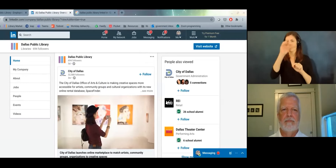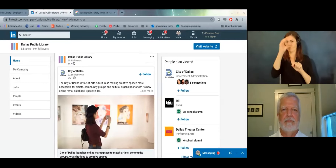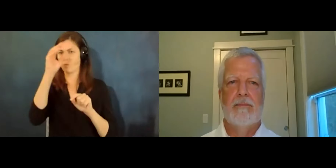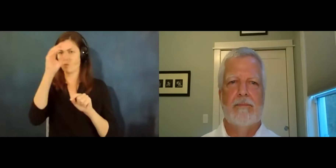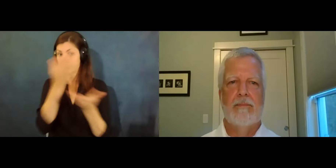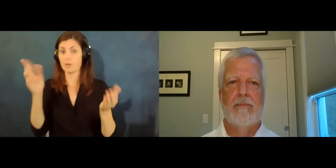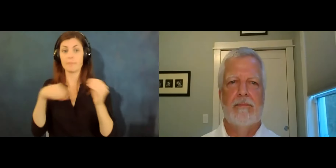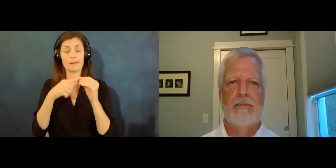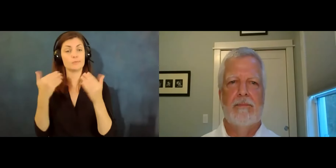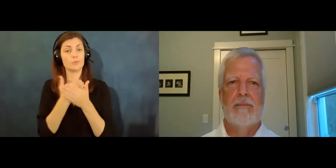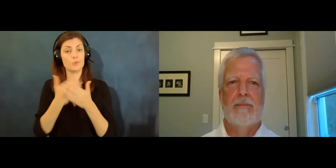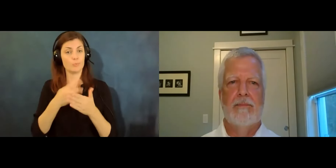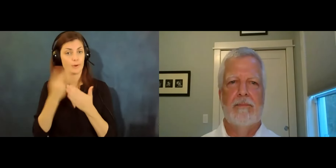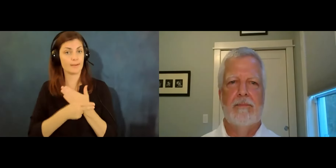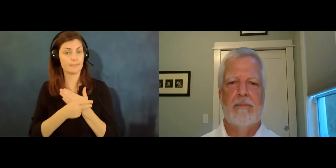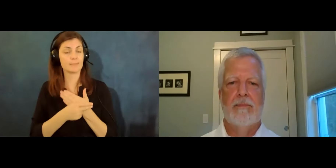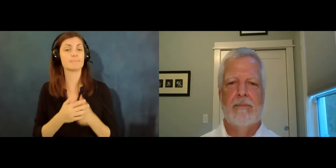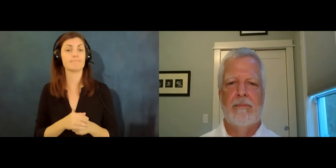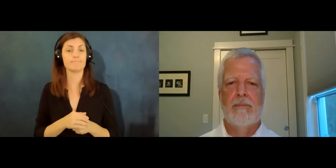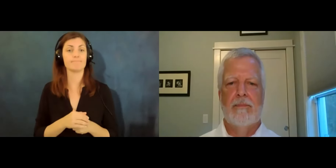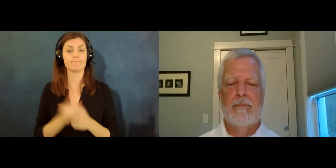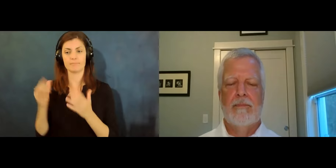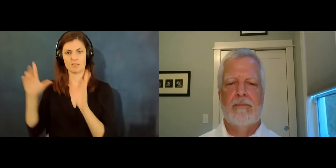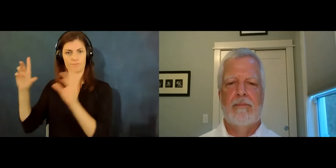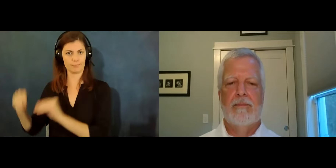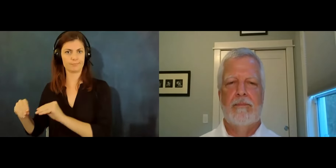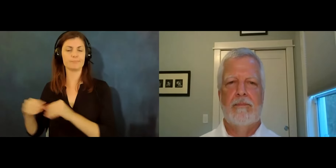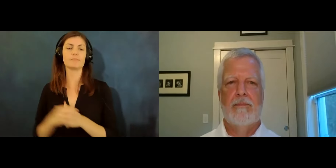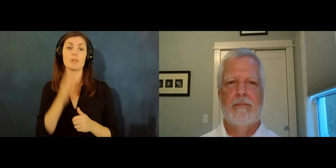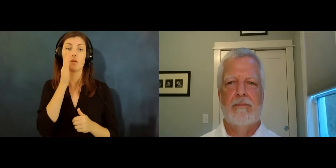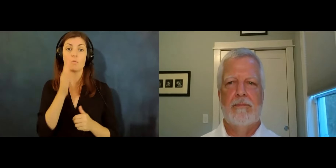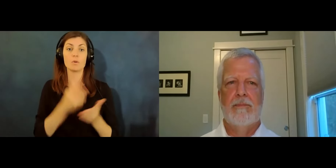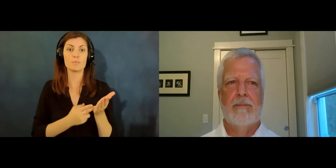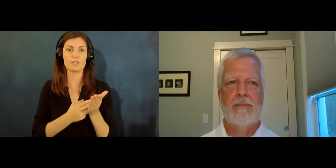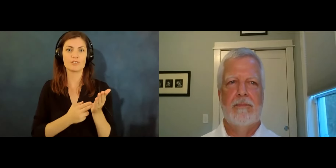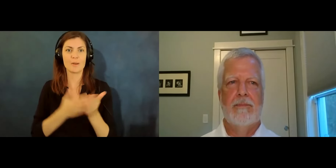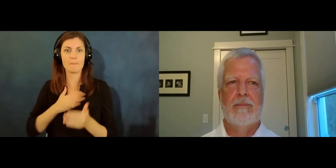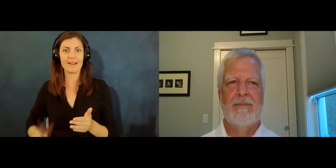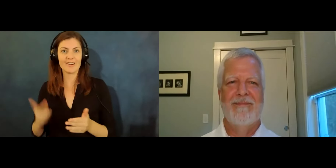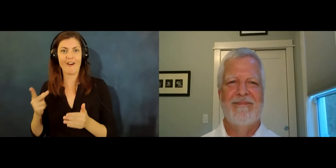stop sharing my screen now um and i will make sure to get oh sorry my dog was just shaking